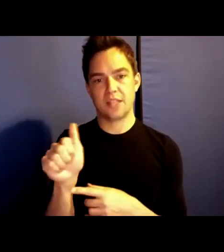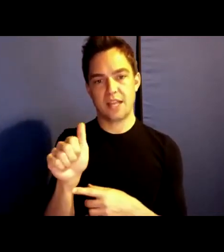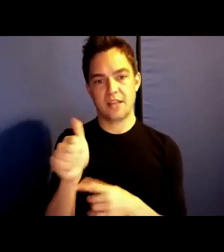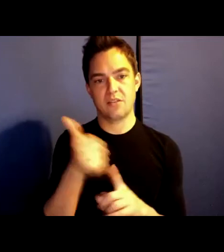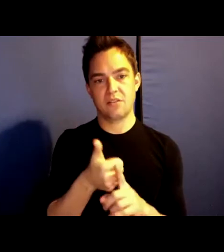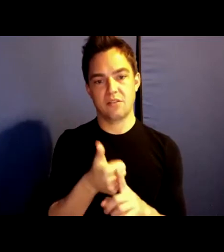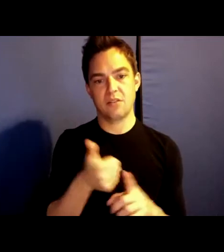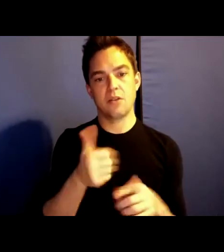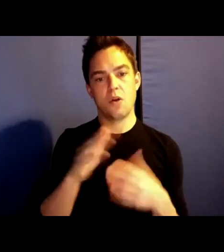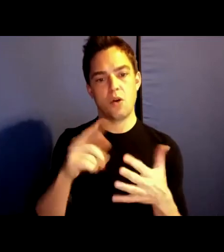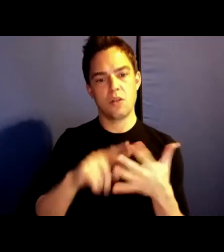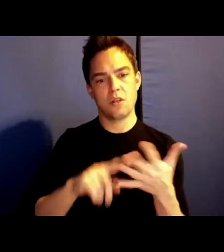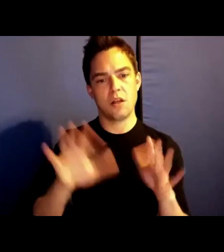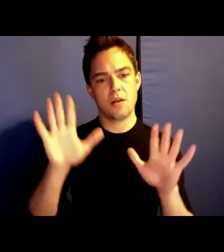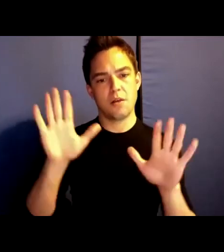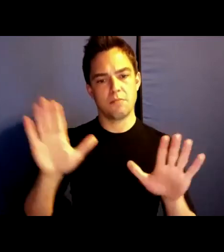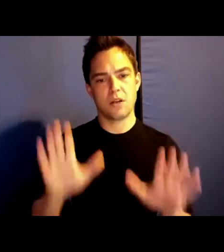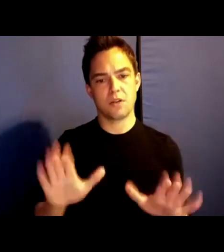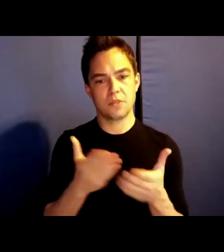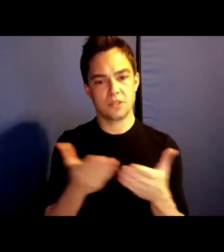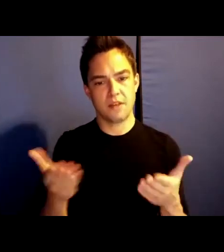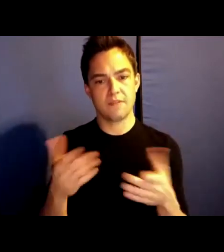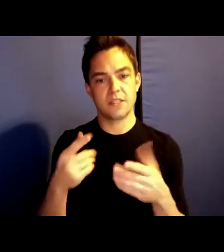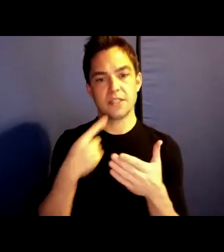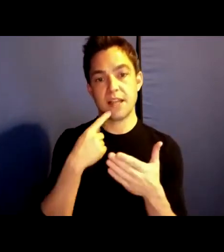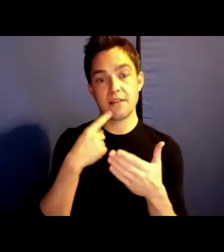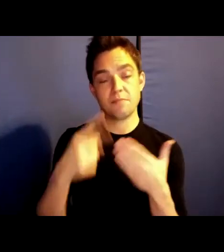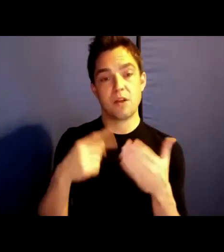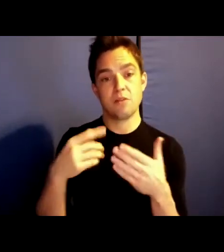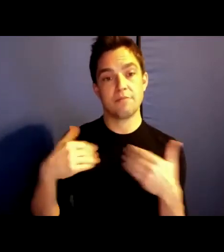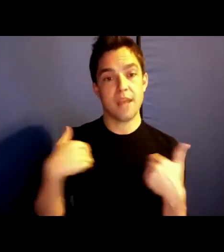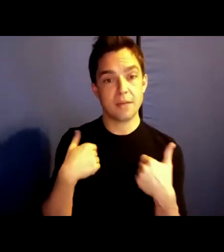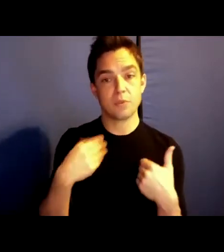with all of this remarkable stuff to say about animals, and eating, and sex, and books.